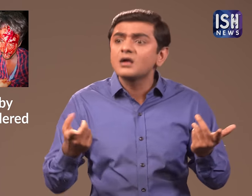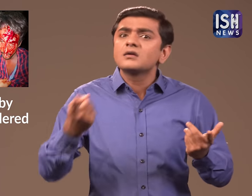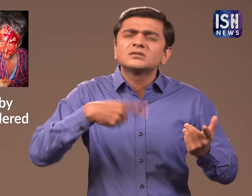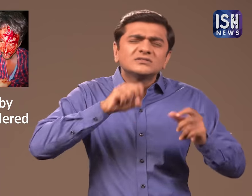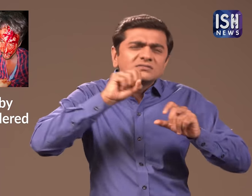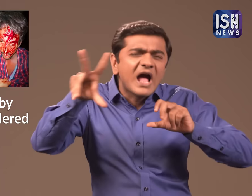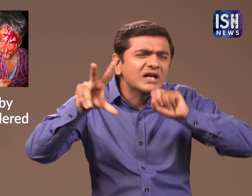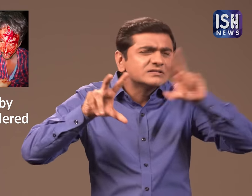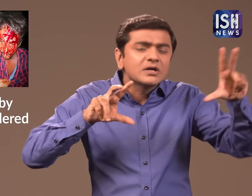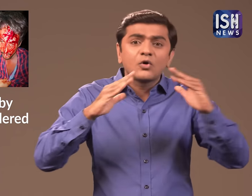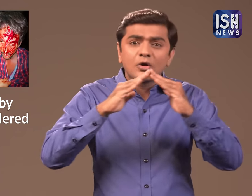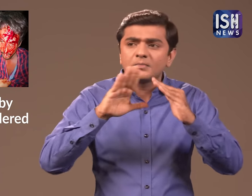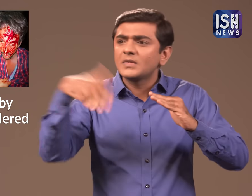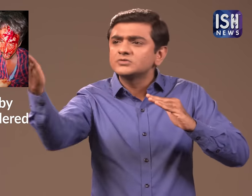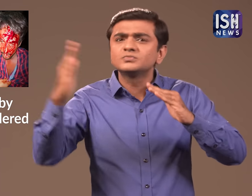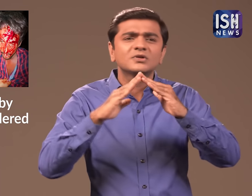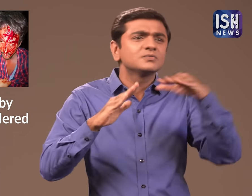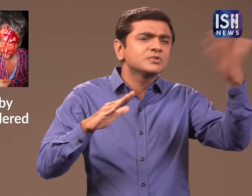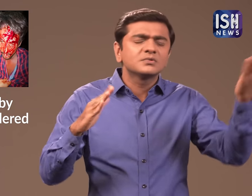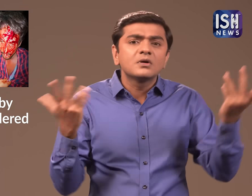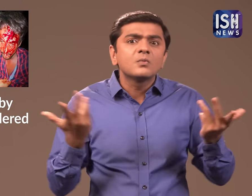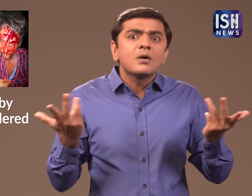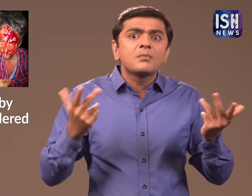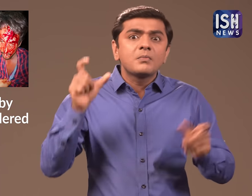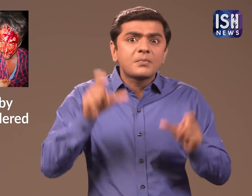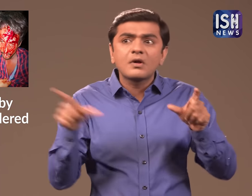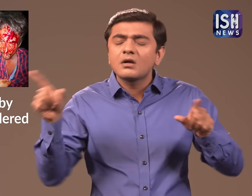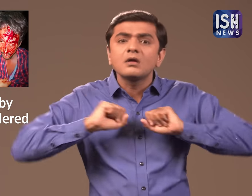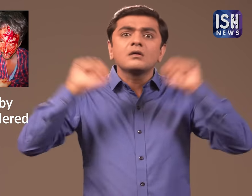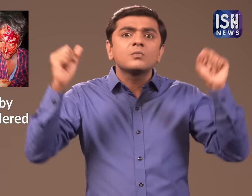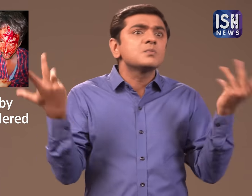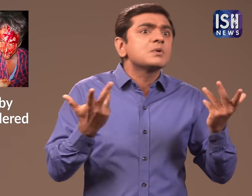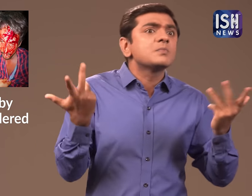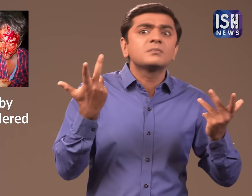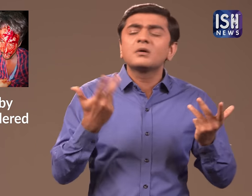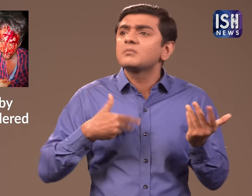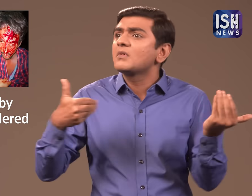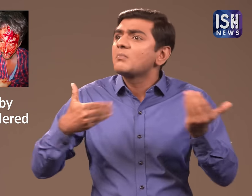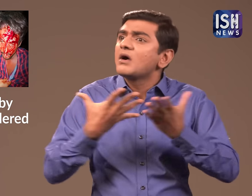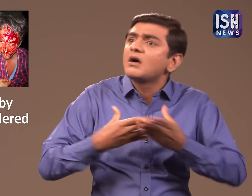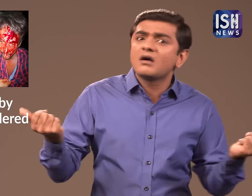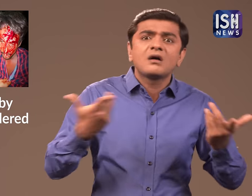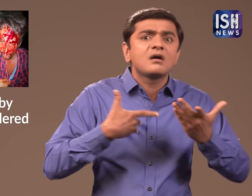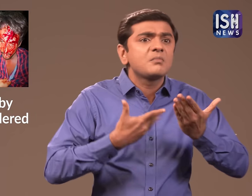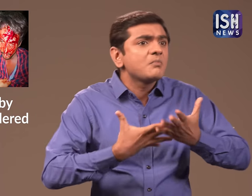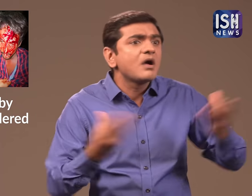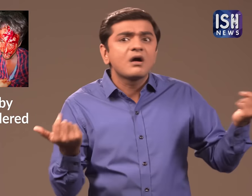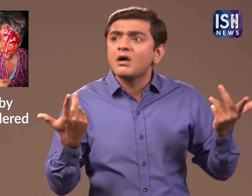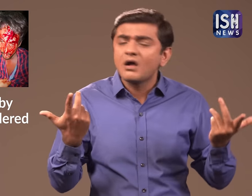They started shouting. The neighbours also woke up and wondered what happened. The family said that their baby was missing.